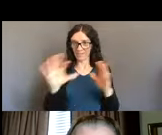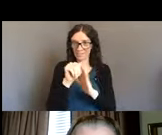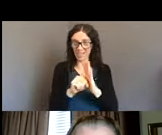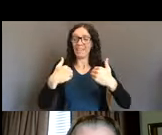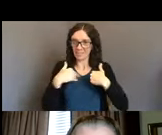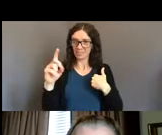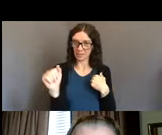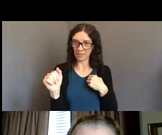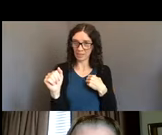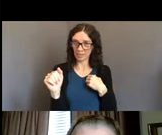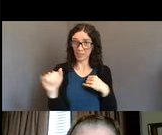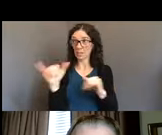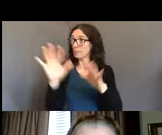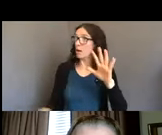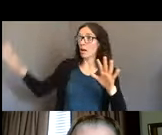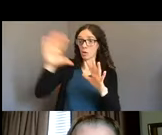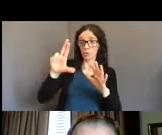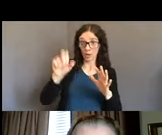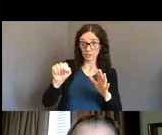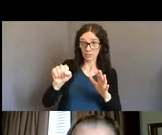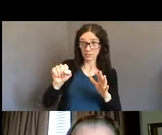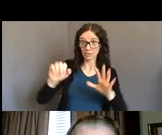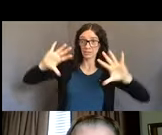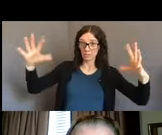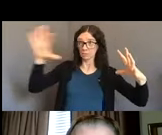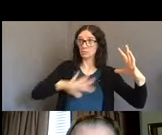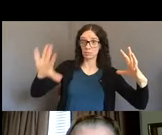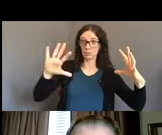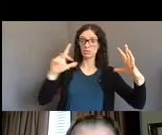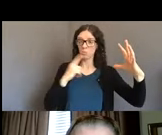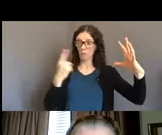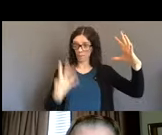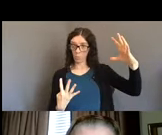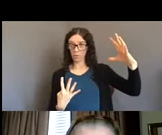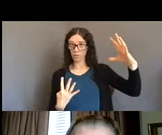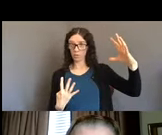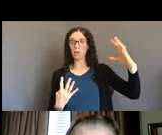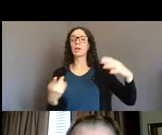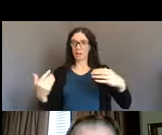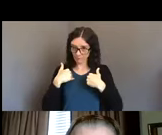That is a powerful group of people. And as a little foreshadowing and the lessons learned,